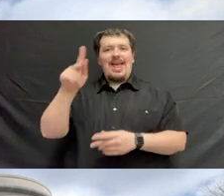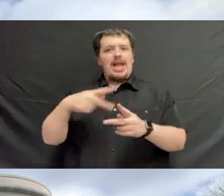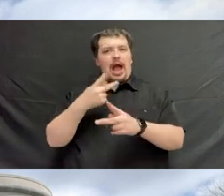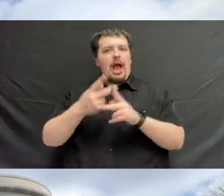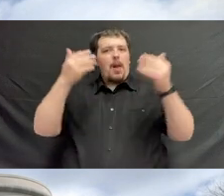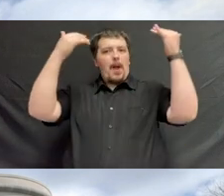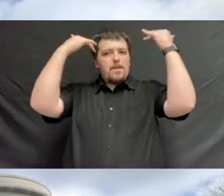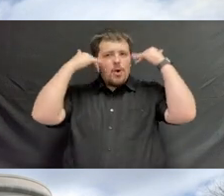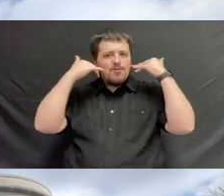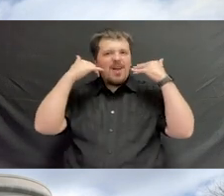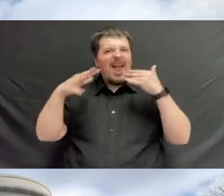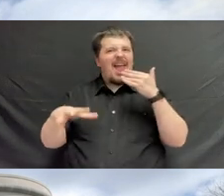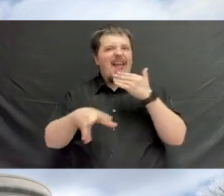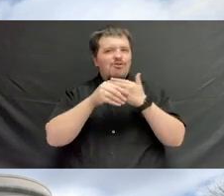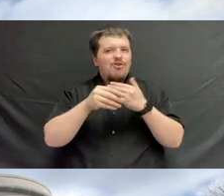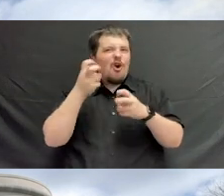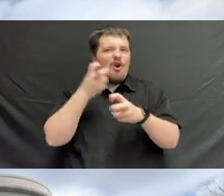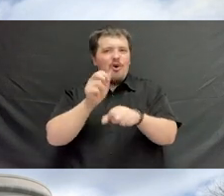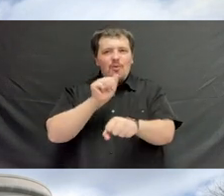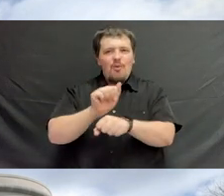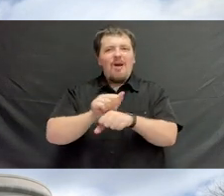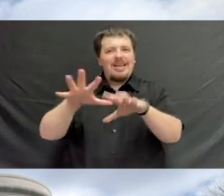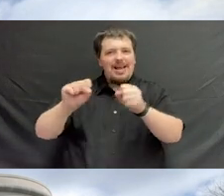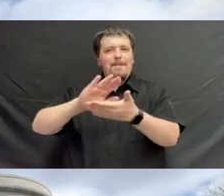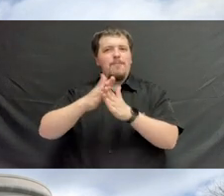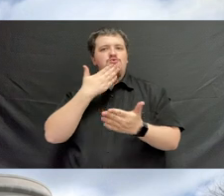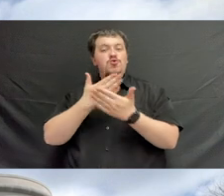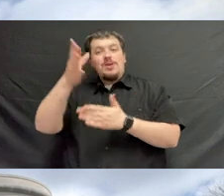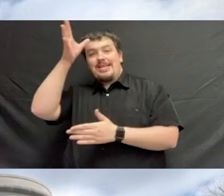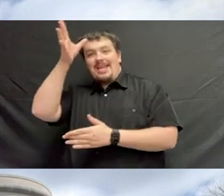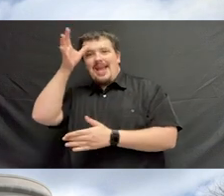that extra effort that it takes to be a good dad is the same extra effort it's gonna take